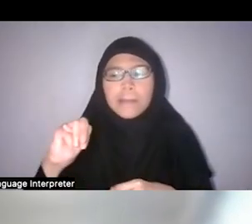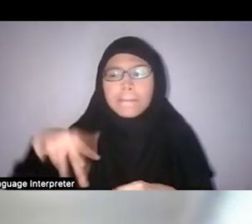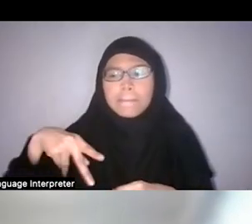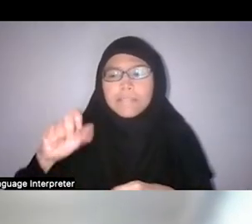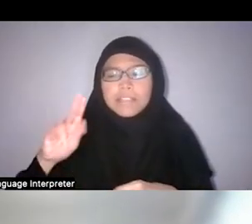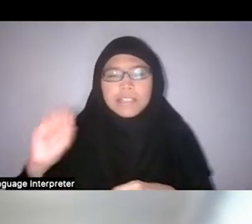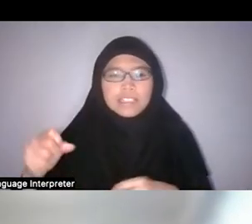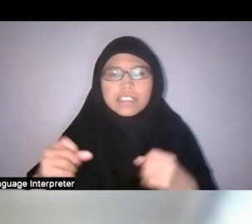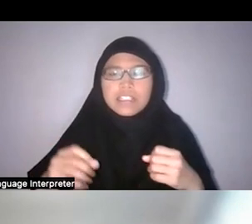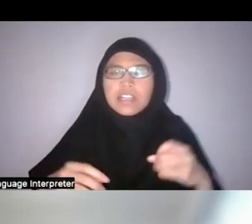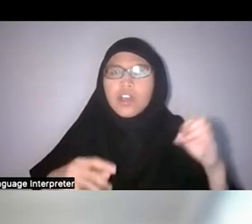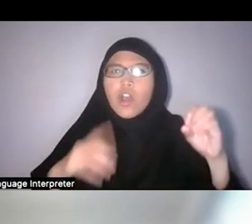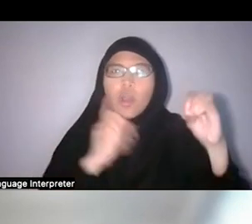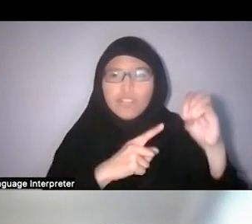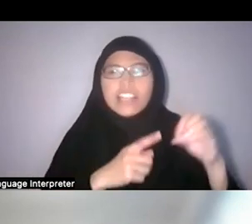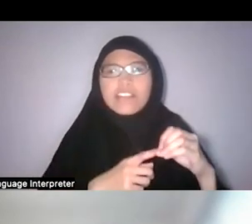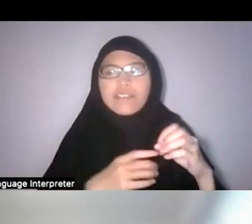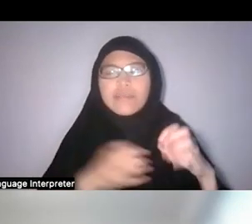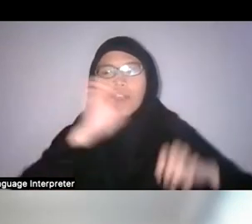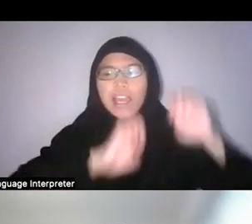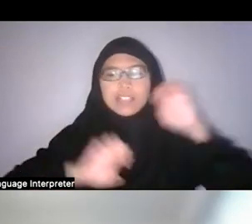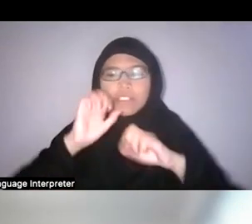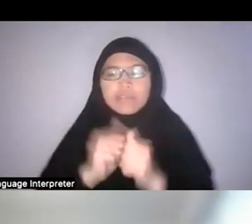it was really about experimenting with cash crops and things like that.